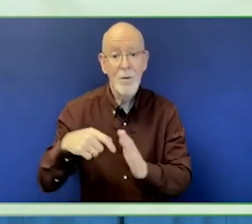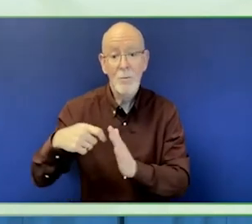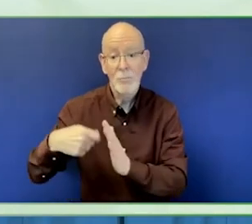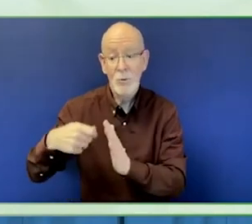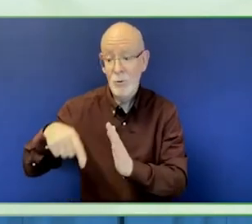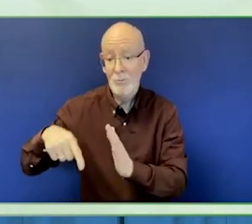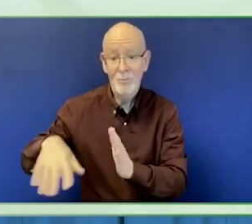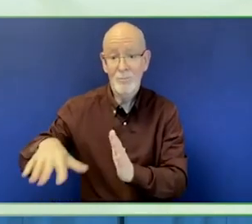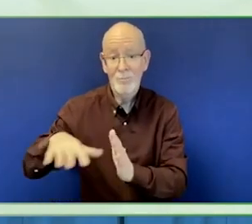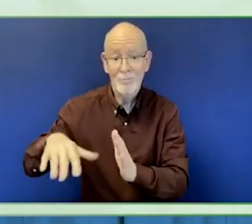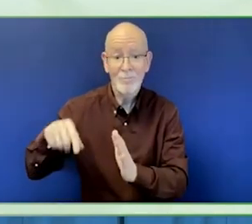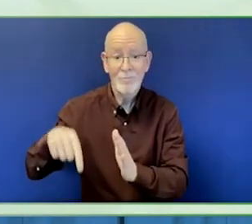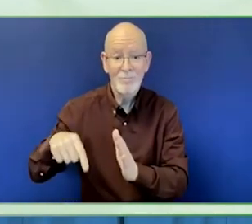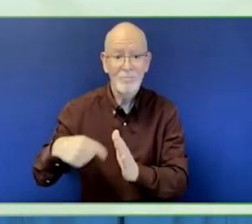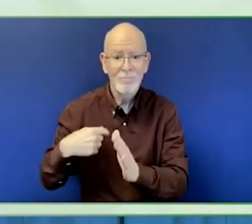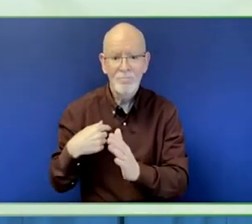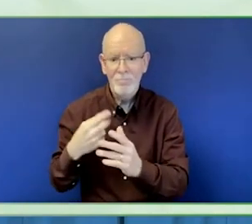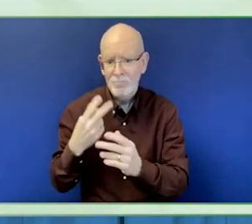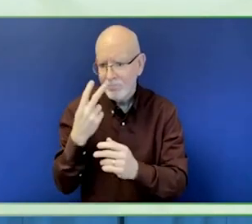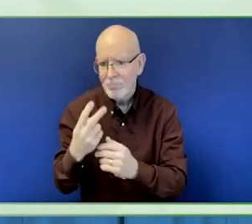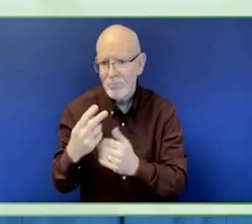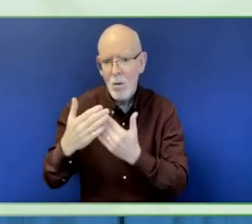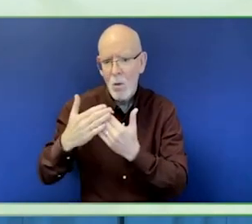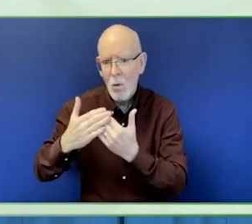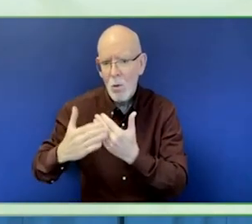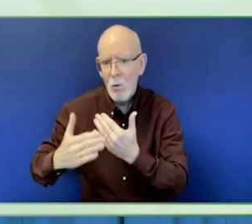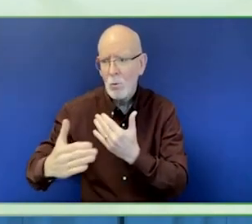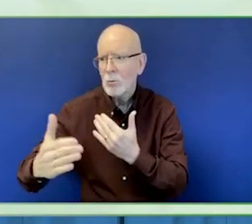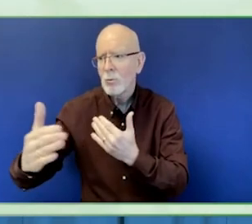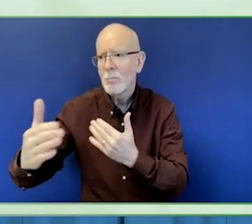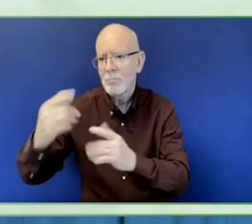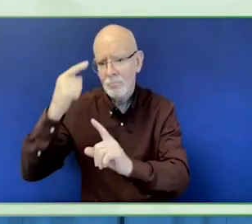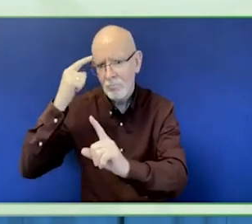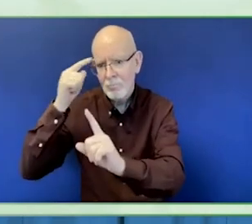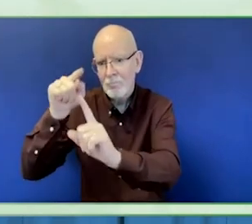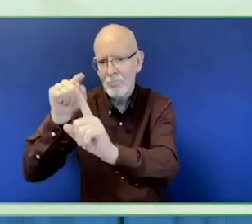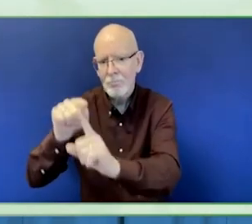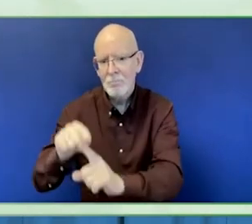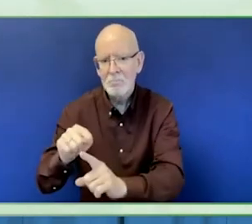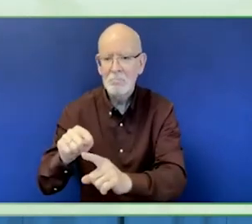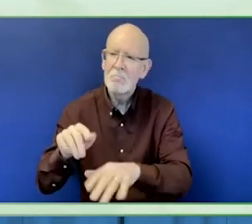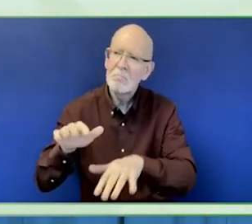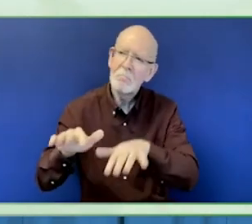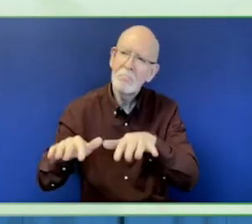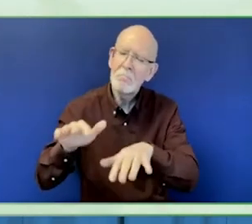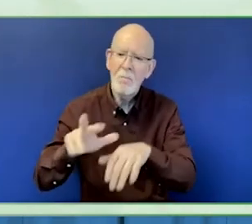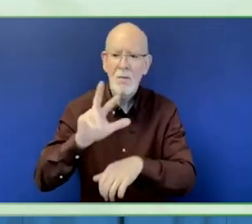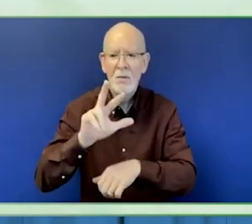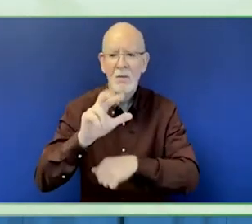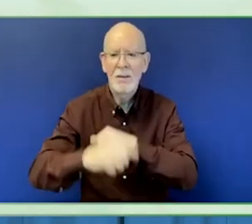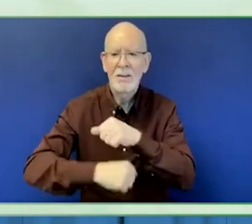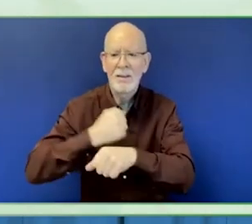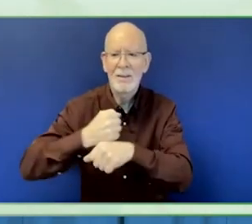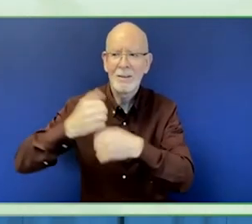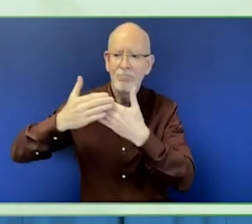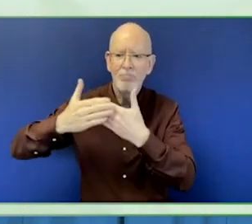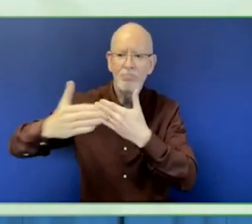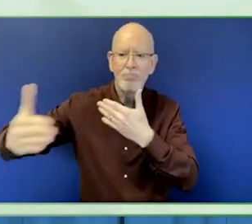We invite NGOs to bring us the project on the required field and